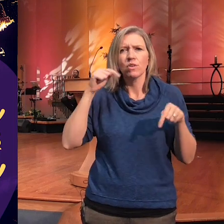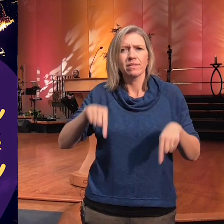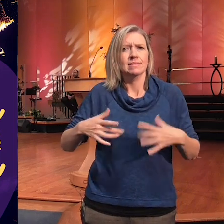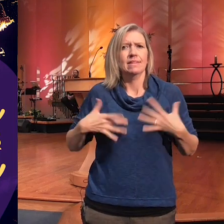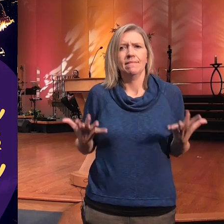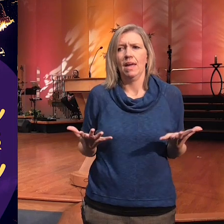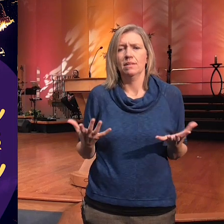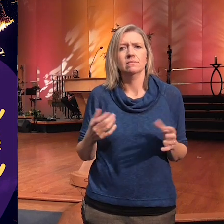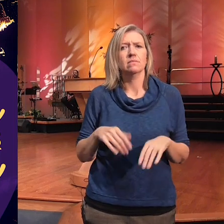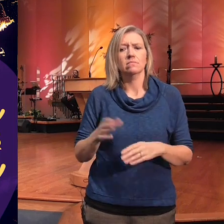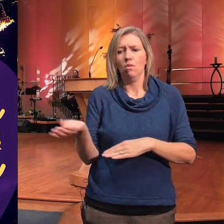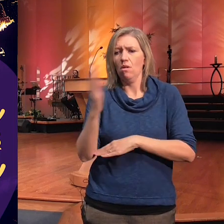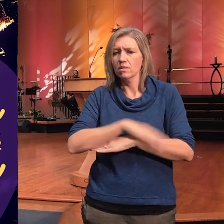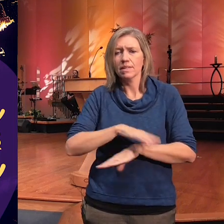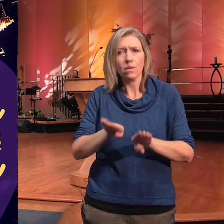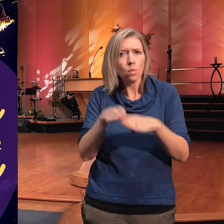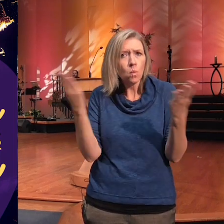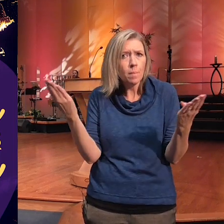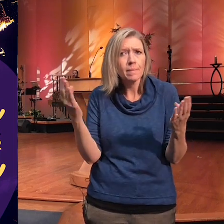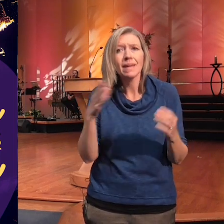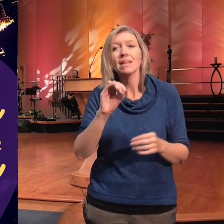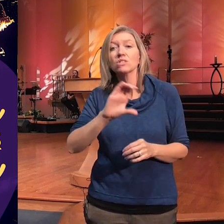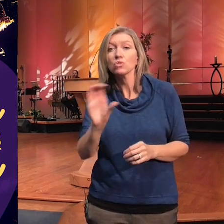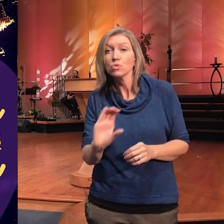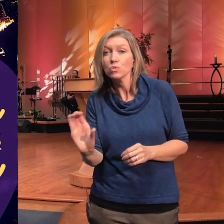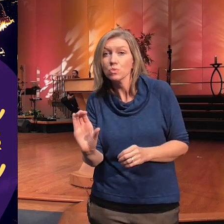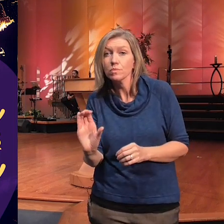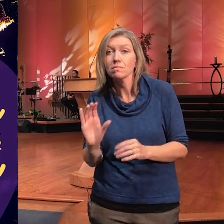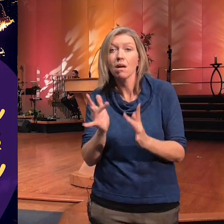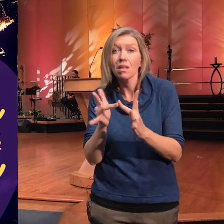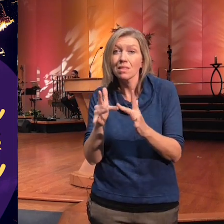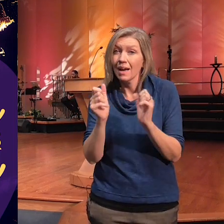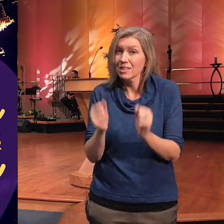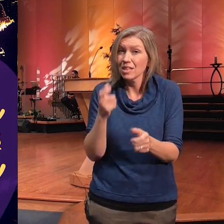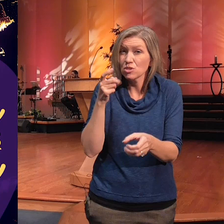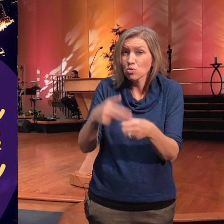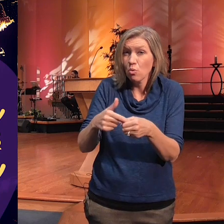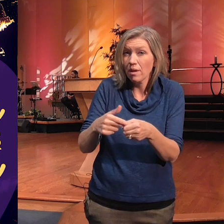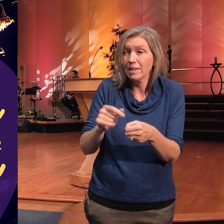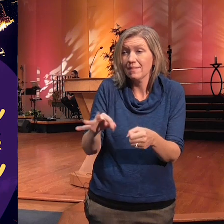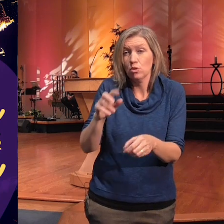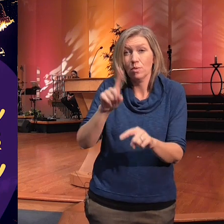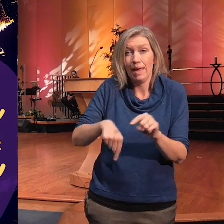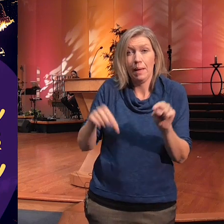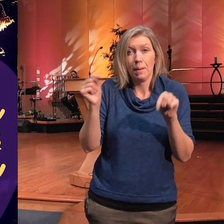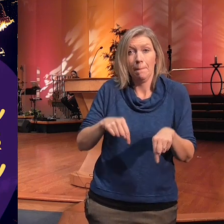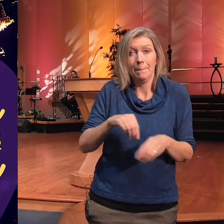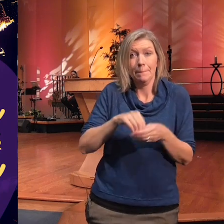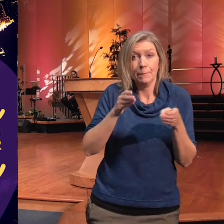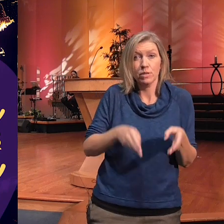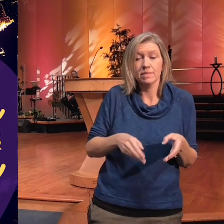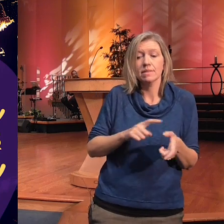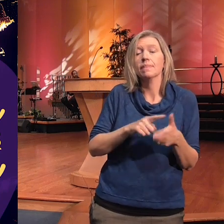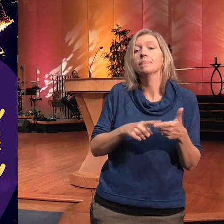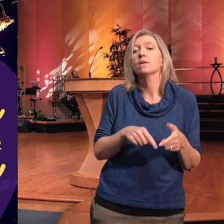open for anybody online or anybody that can't make it here that would like to join and then on Wednesday if you're looking for a little more support we'll be here from 9:00 to noon